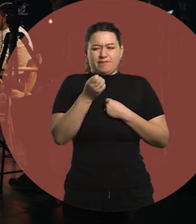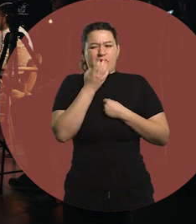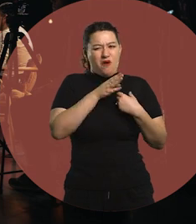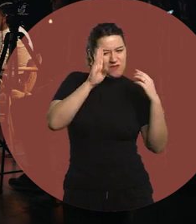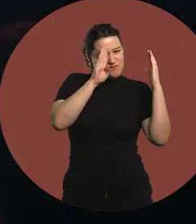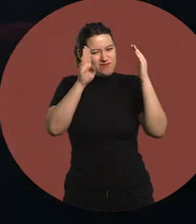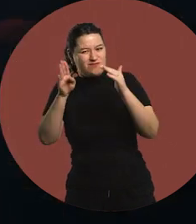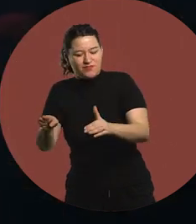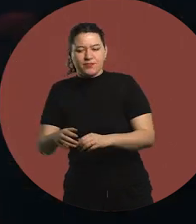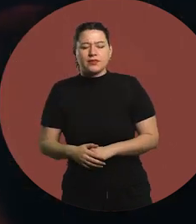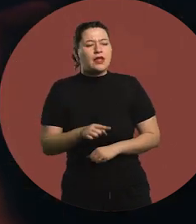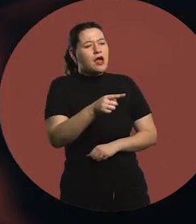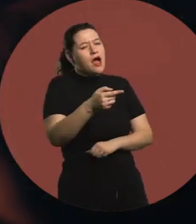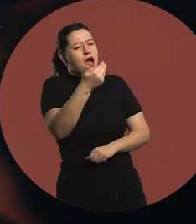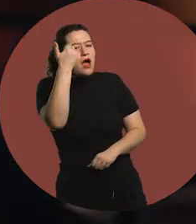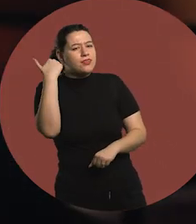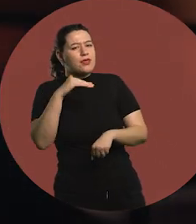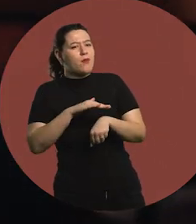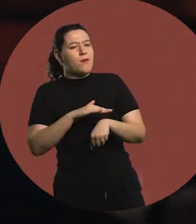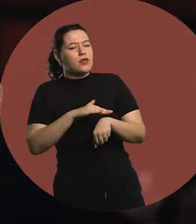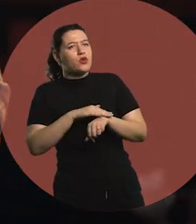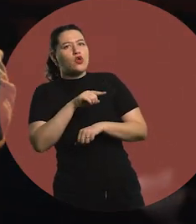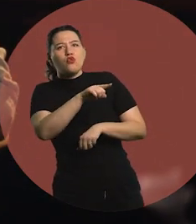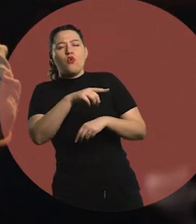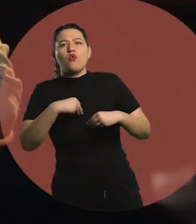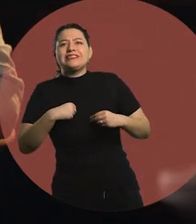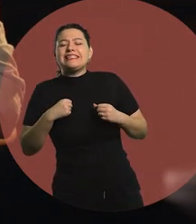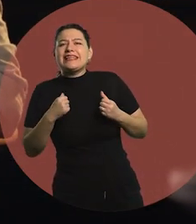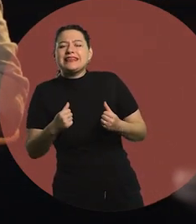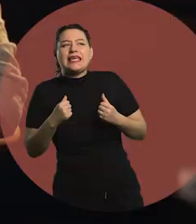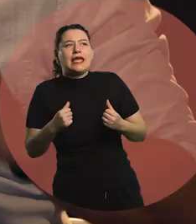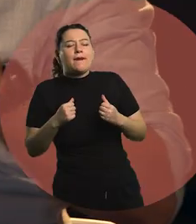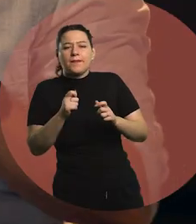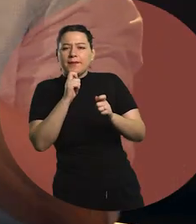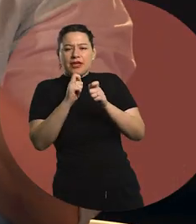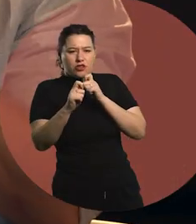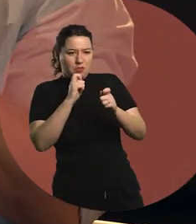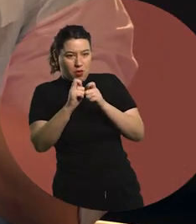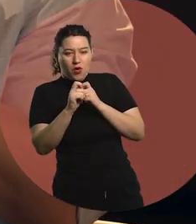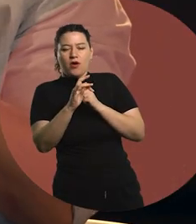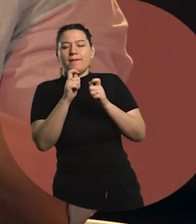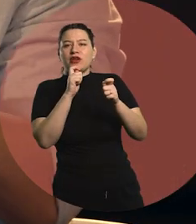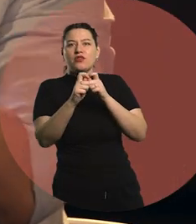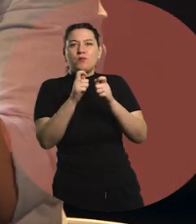At what point did you feel that journalism...? And I also mean communication,